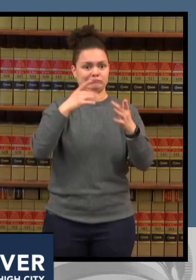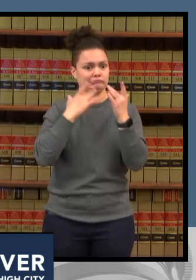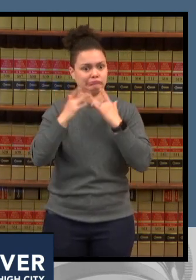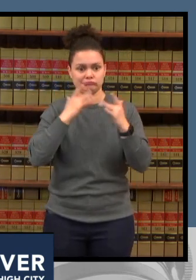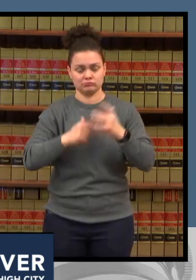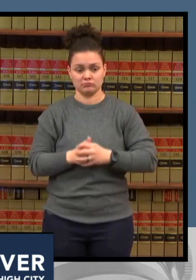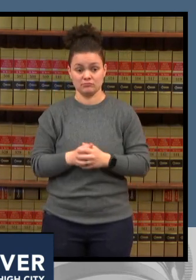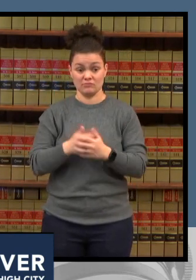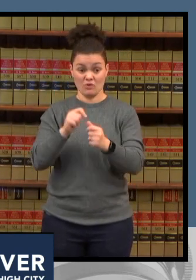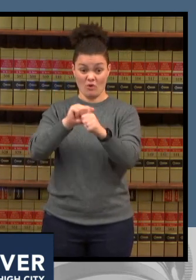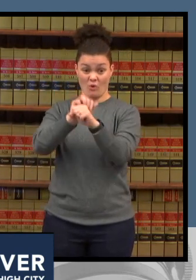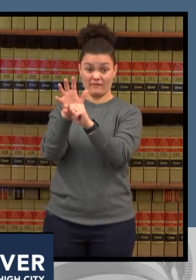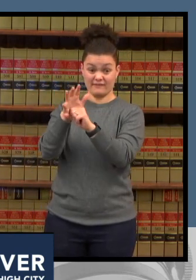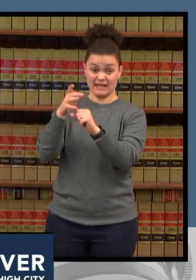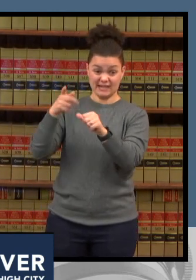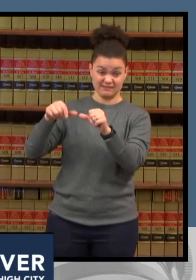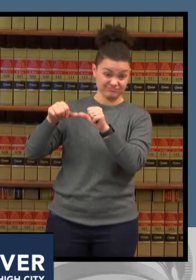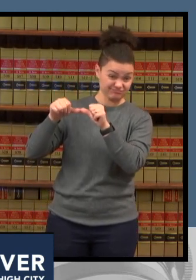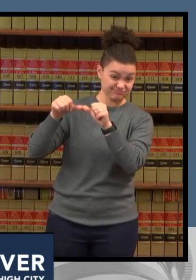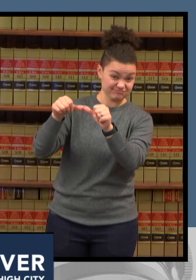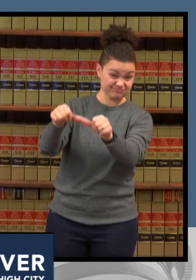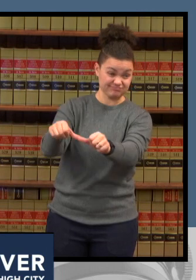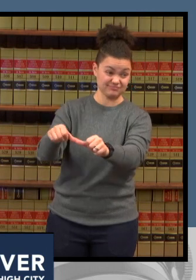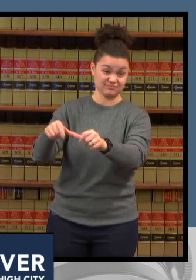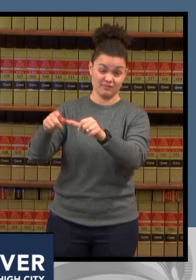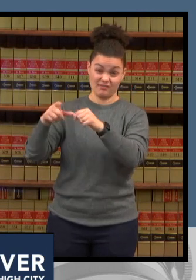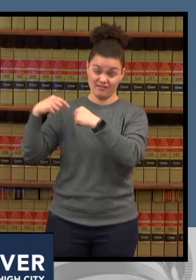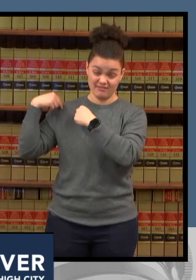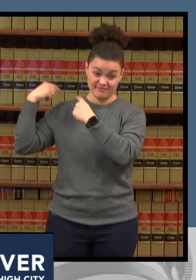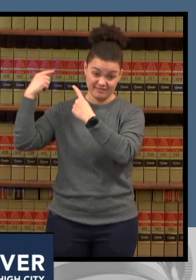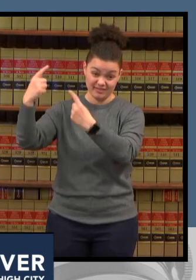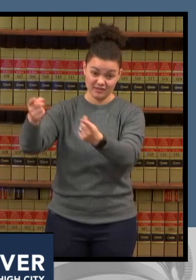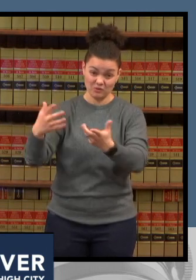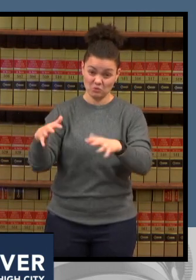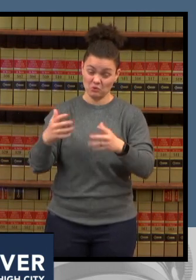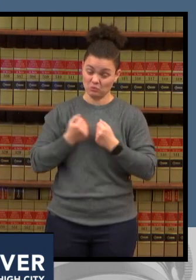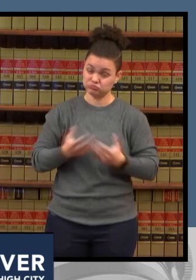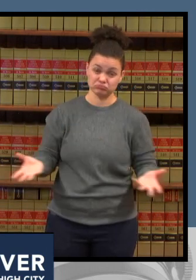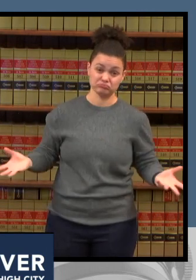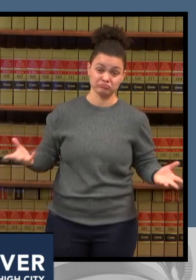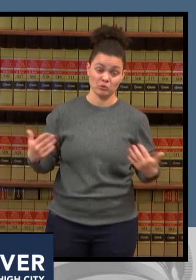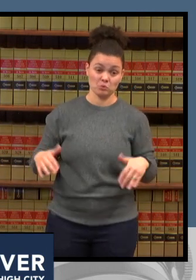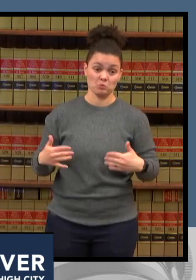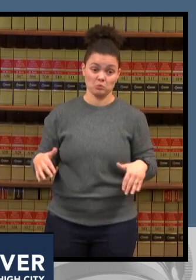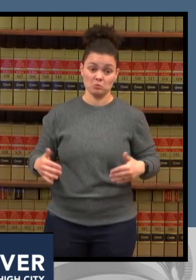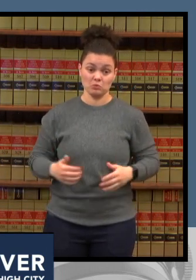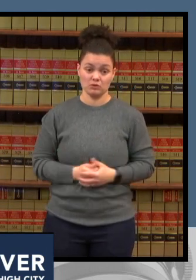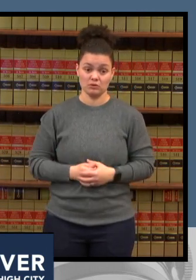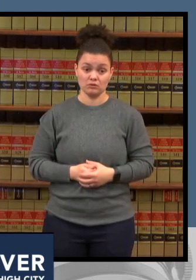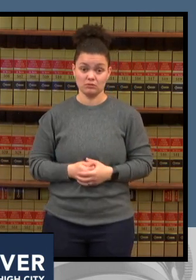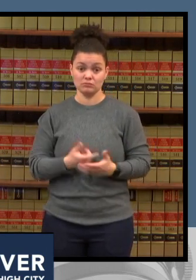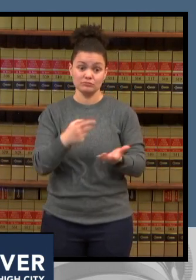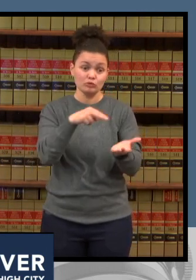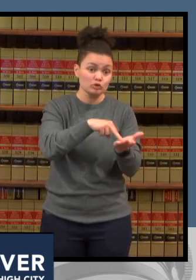a completely um exhausting uh challenge for many health care workers who have chosen other fields